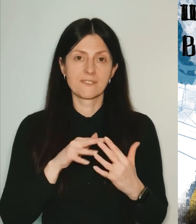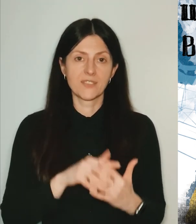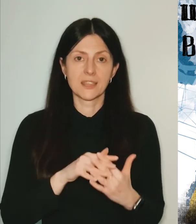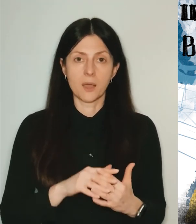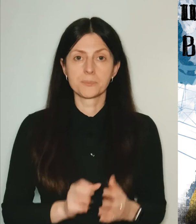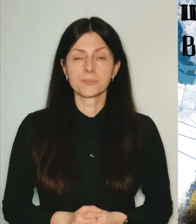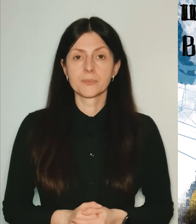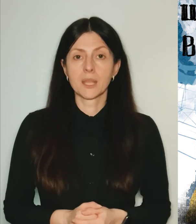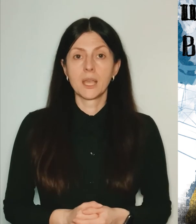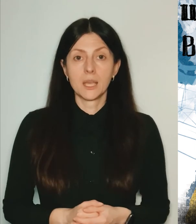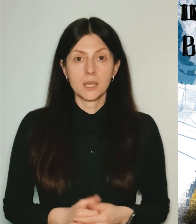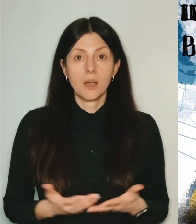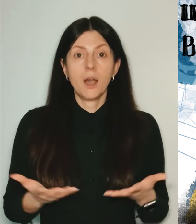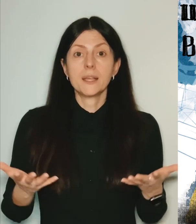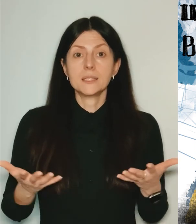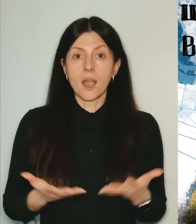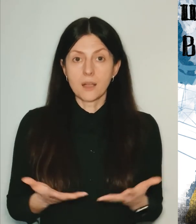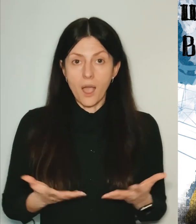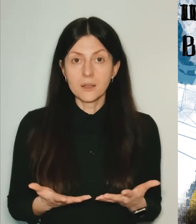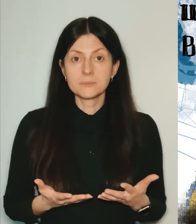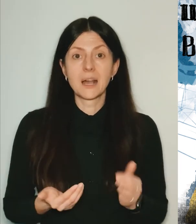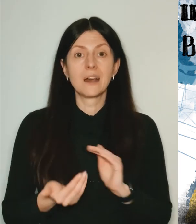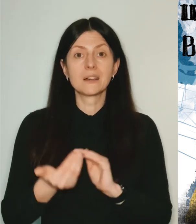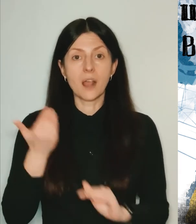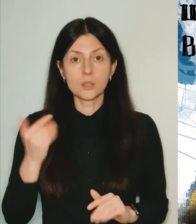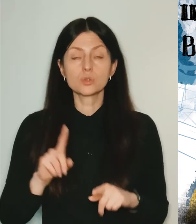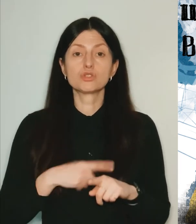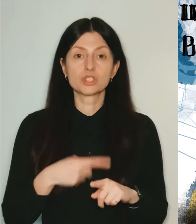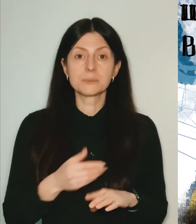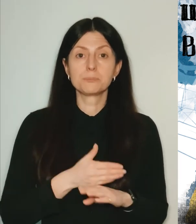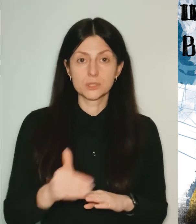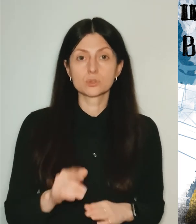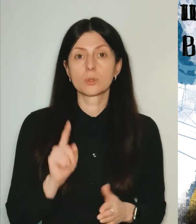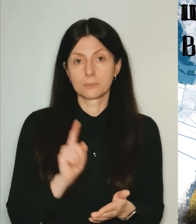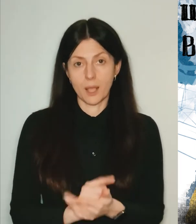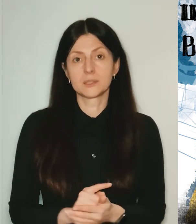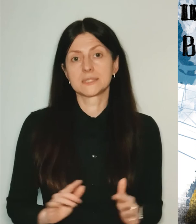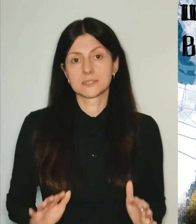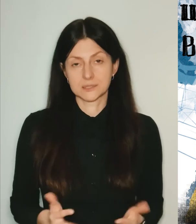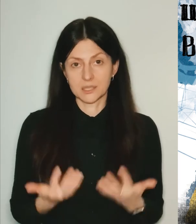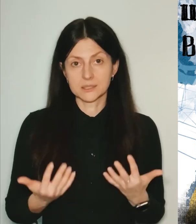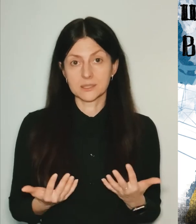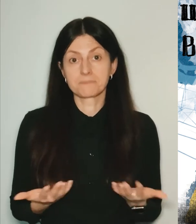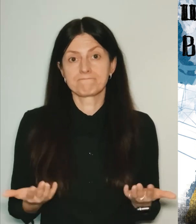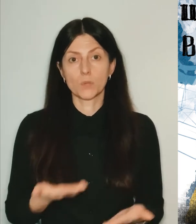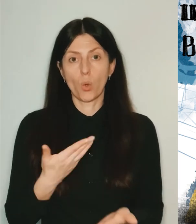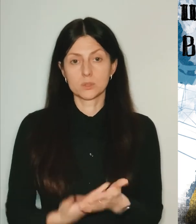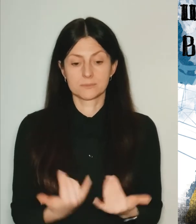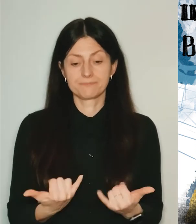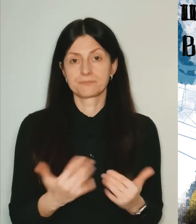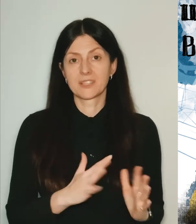The war that has eventually to be started. And here it is.